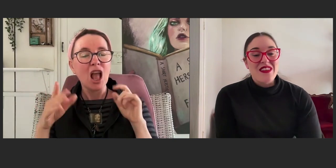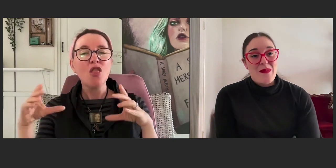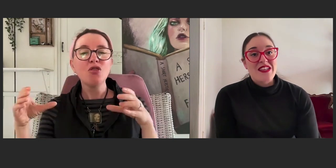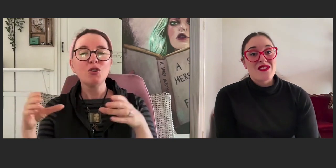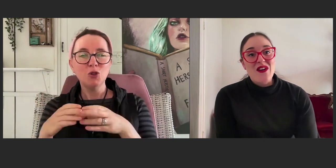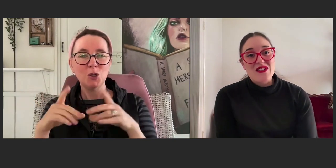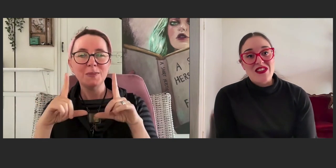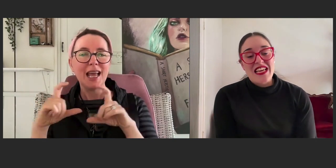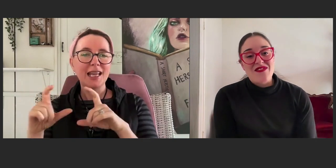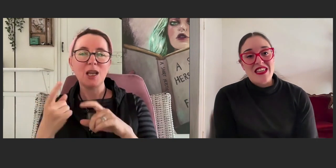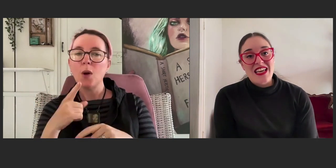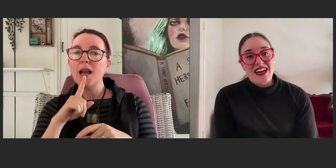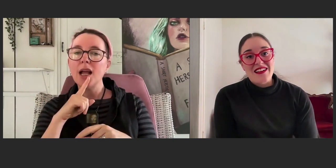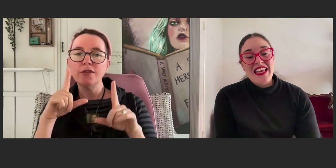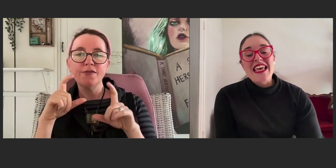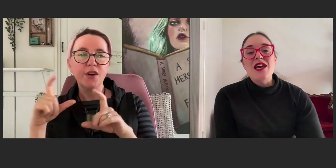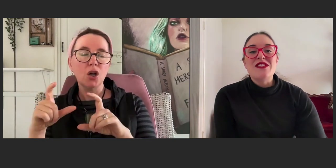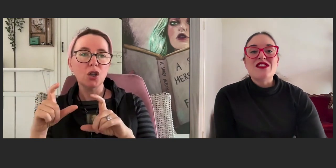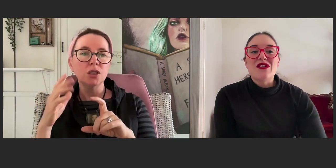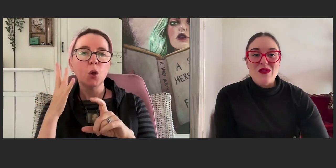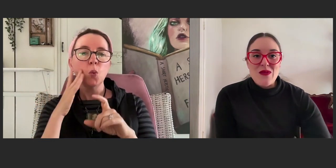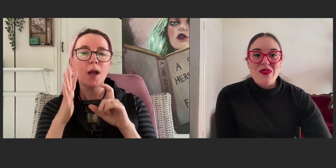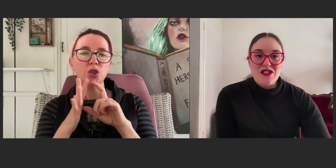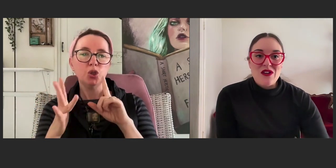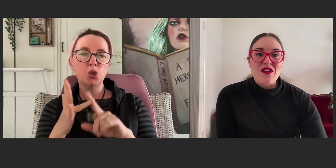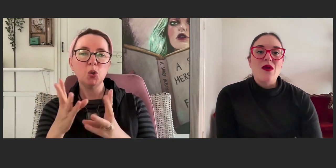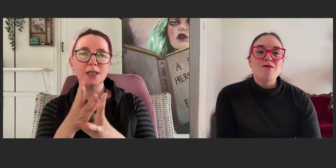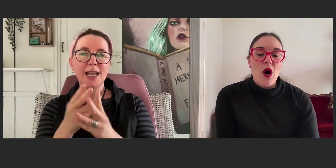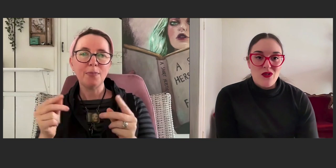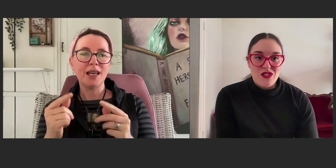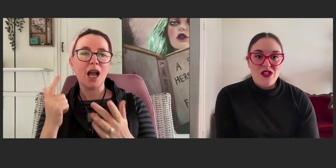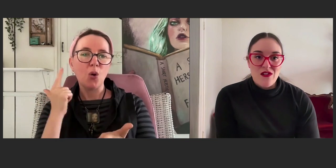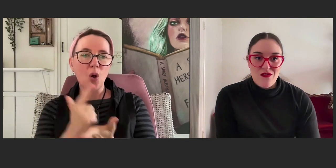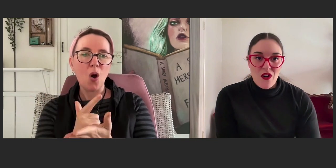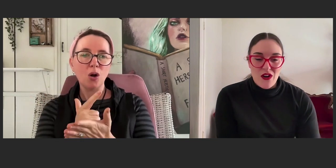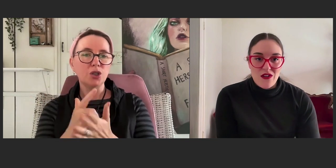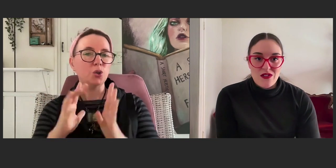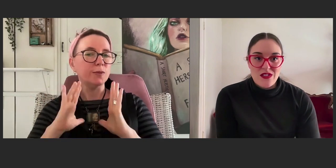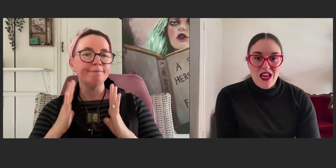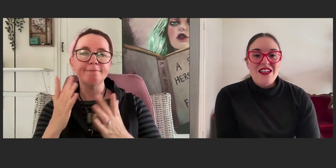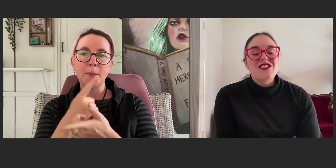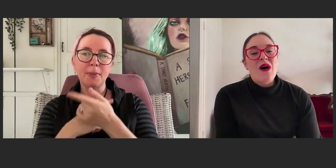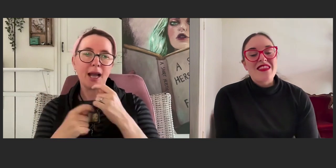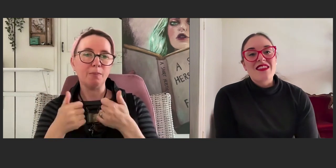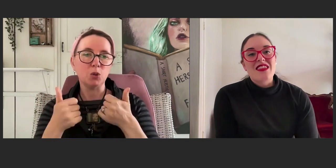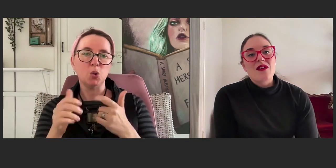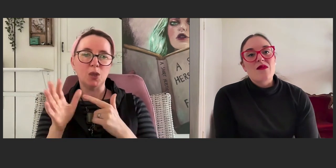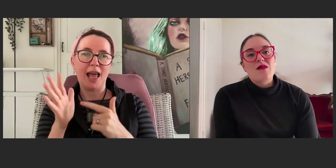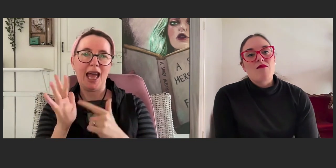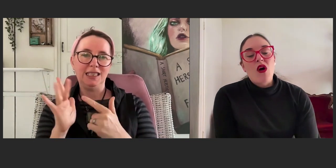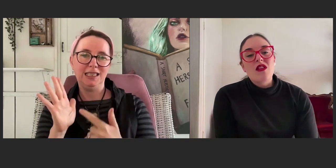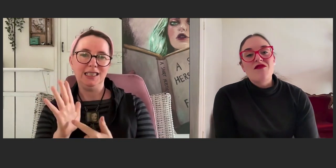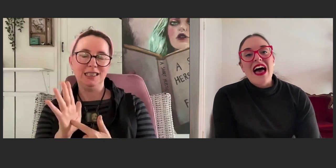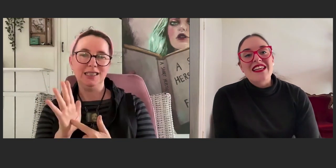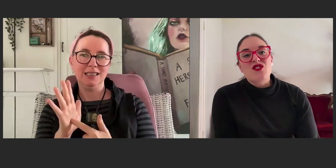in the best photos at the end of the year, it was the group that took the most photos. So, I think the moral of that is